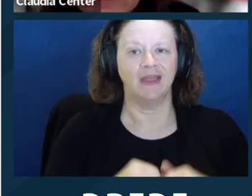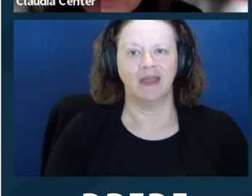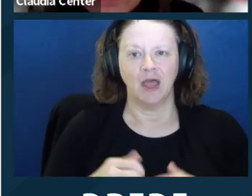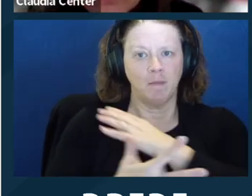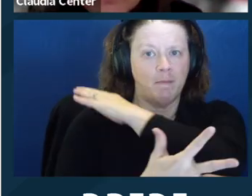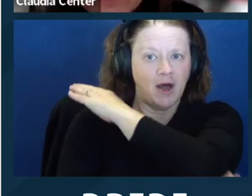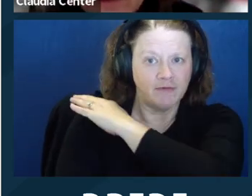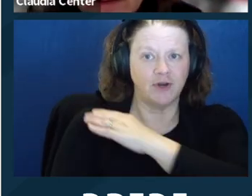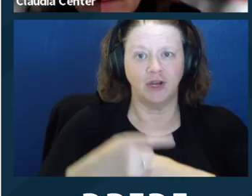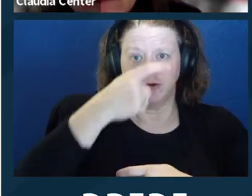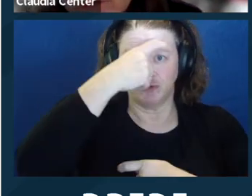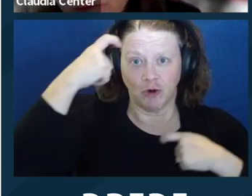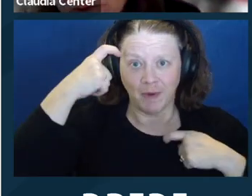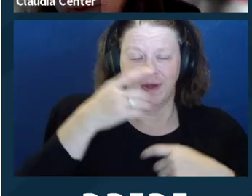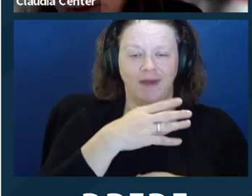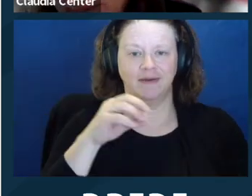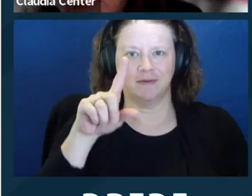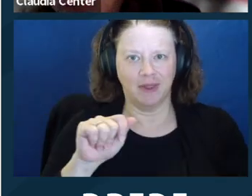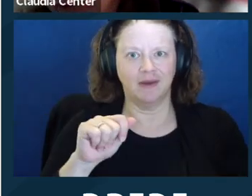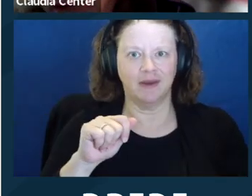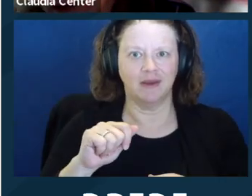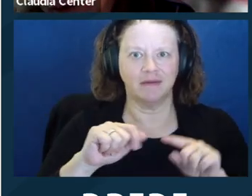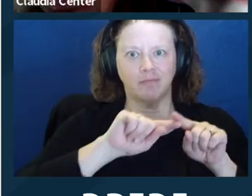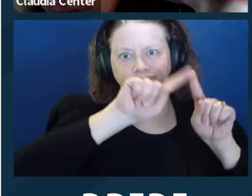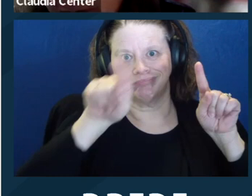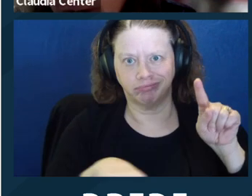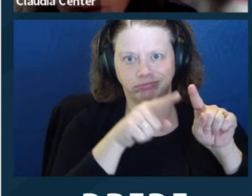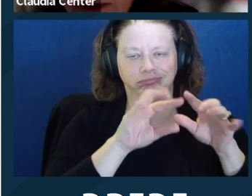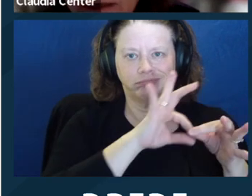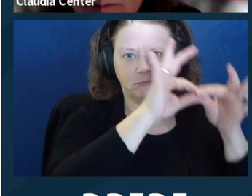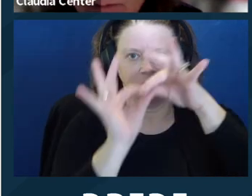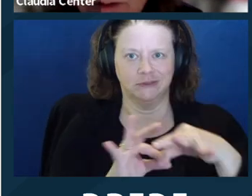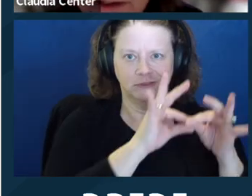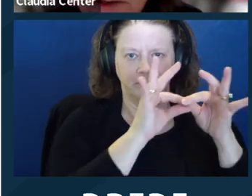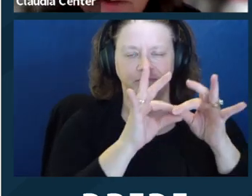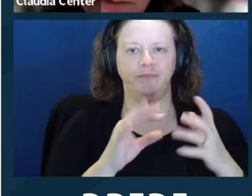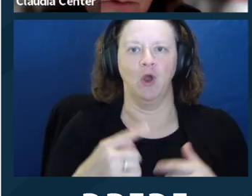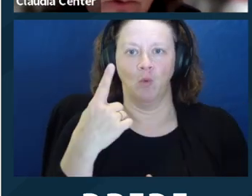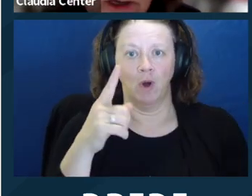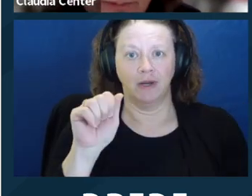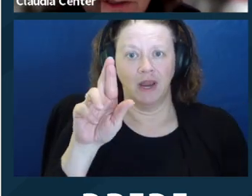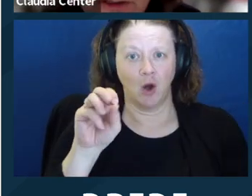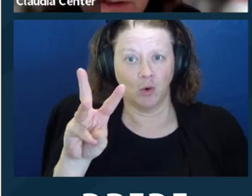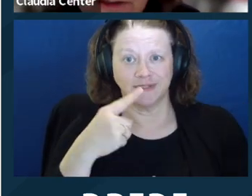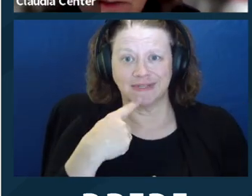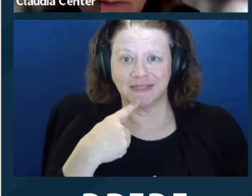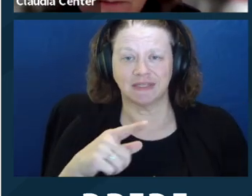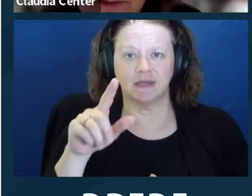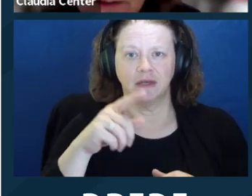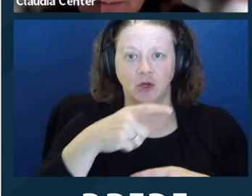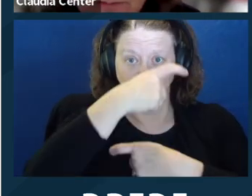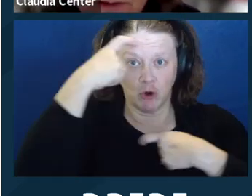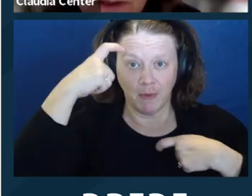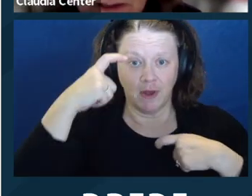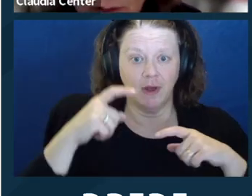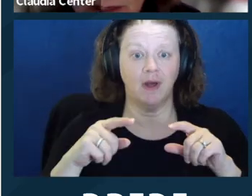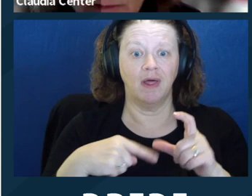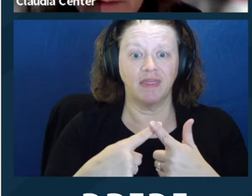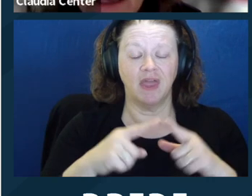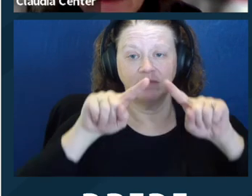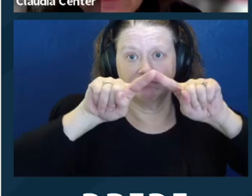It's a circle created by three arrows, and one arrow says "trauma," and it goes clockwise